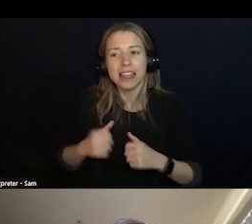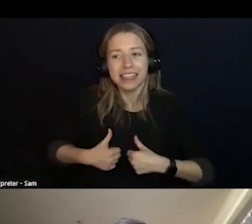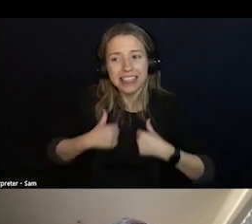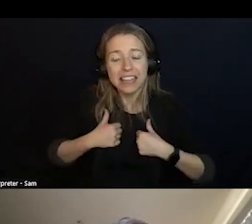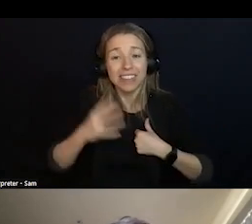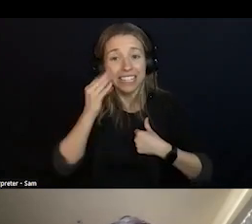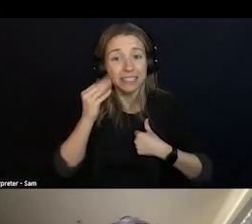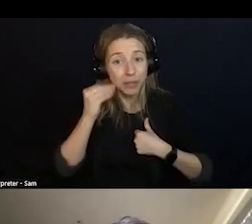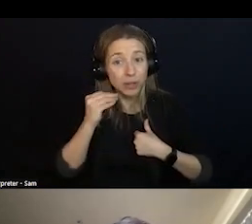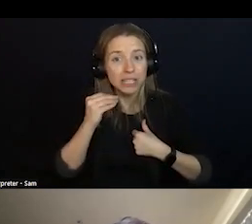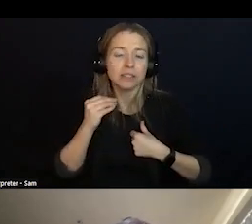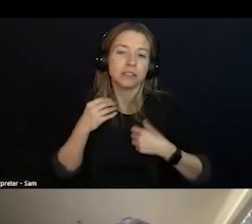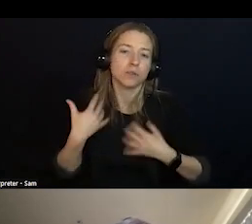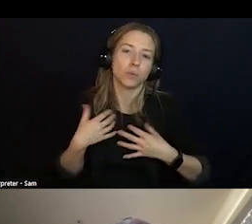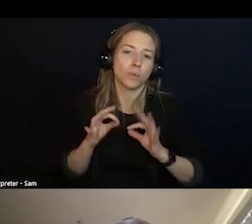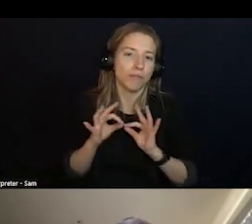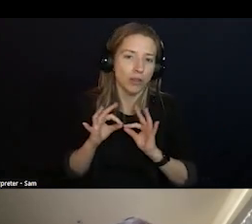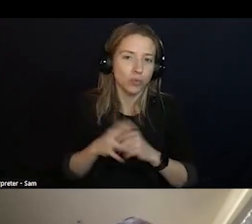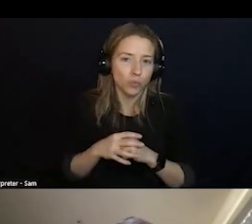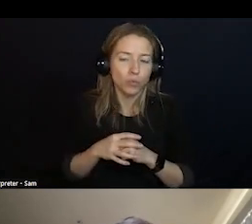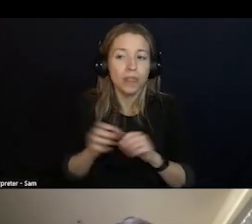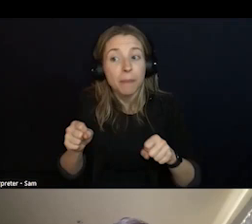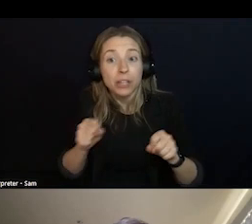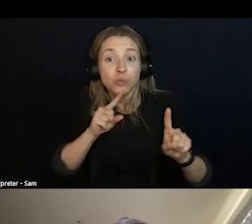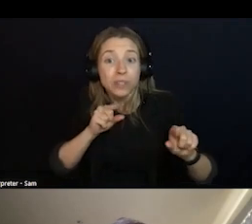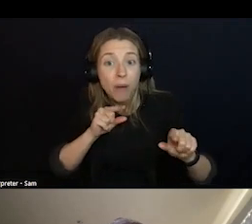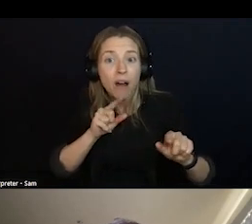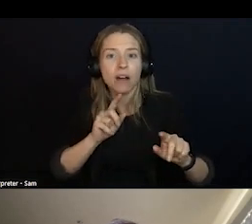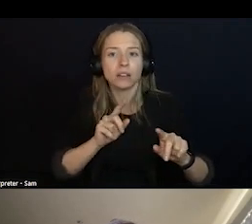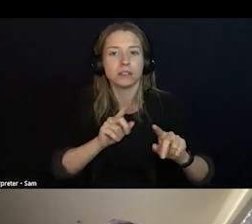ABILITY TO RESPOND TO PEOPLE IN THEIR WORST MOMENTS.